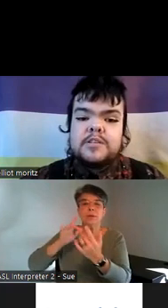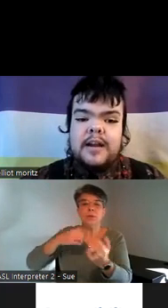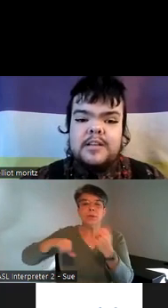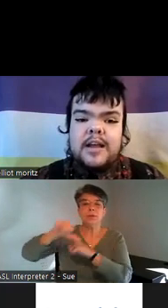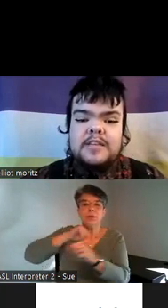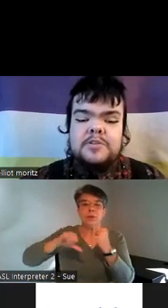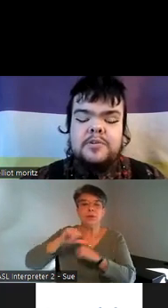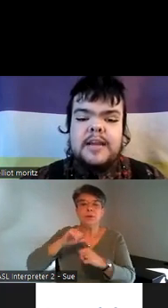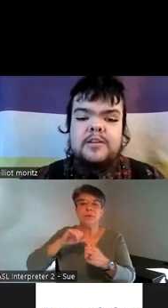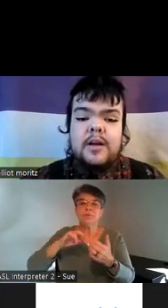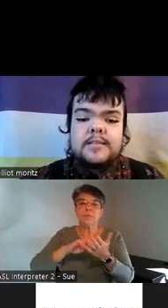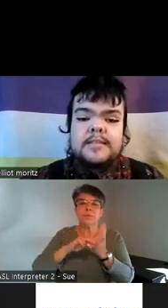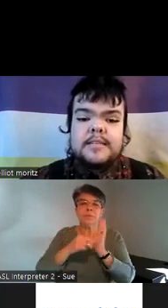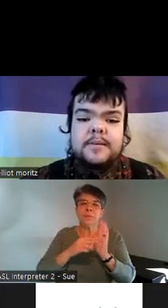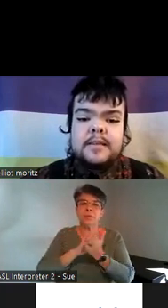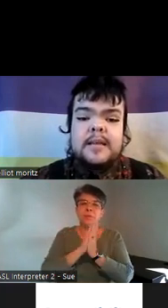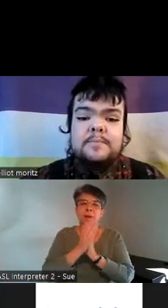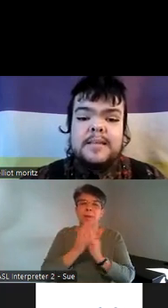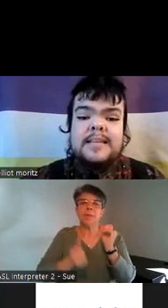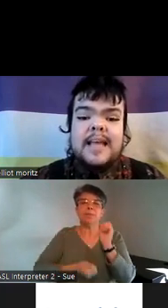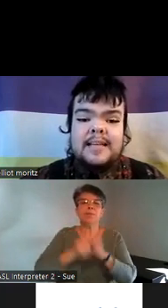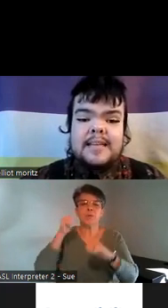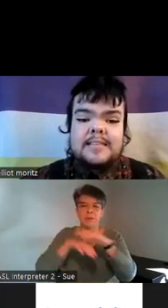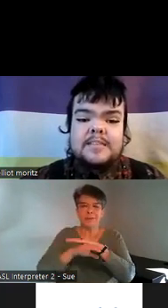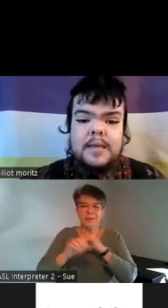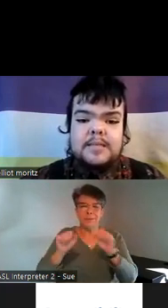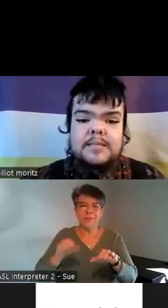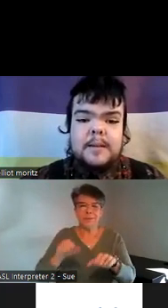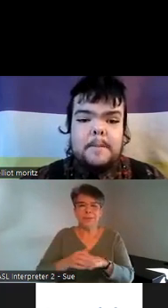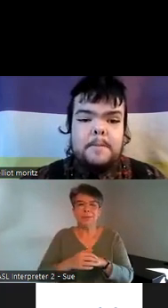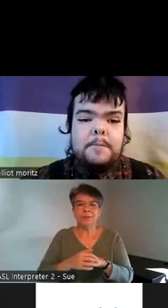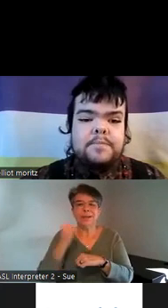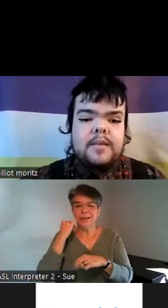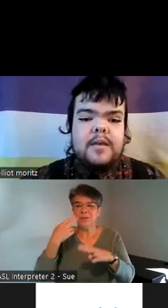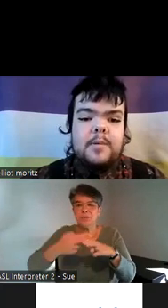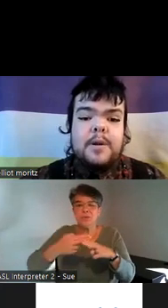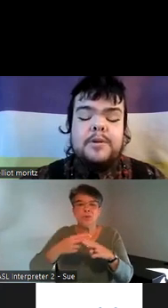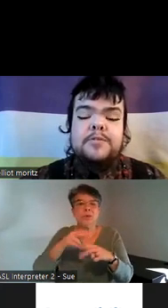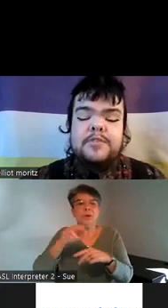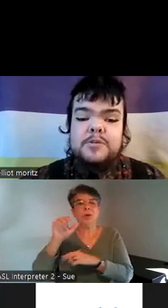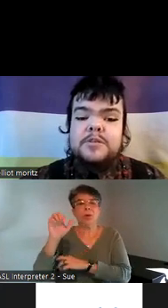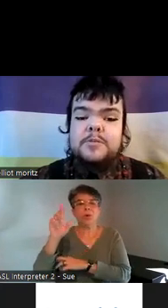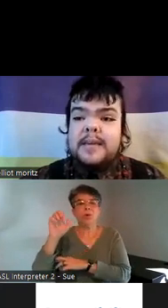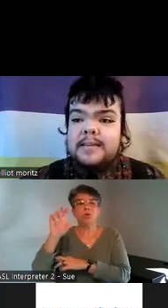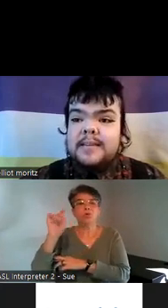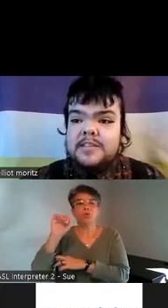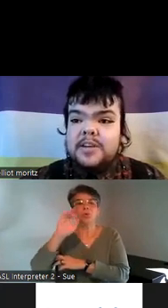we strategize to create cross disability AC access space when we refuse to abandon each